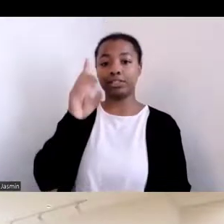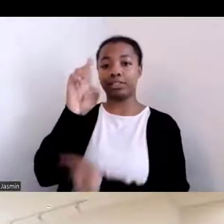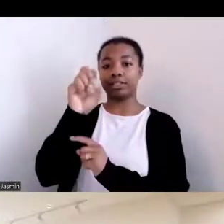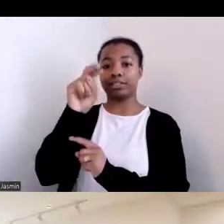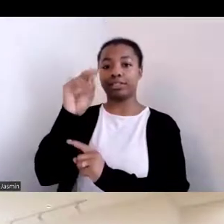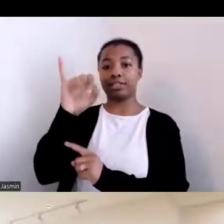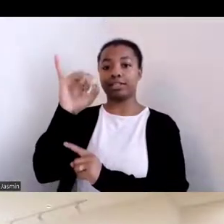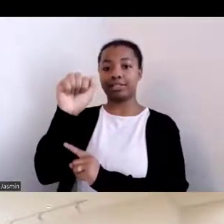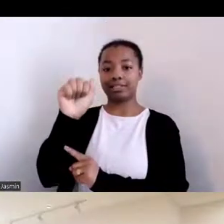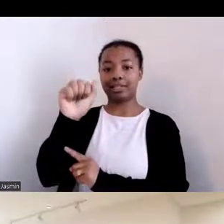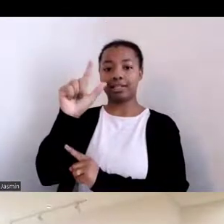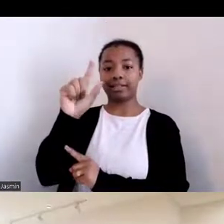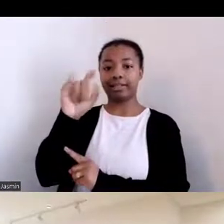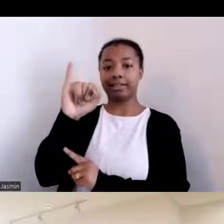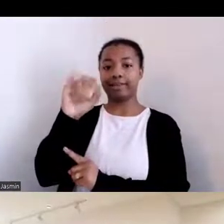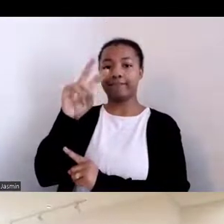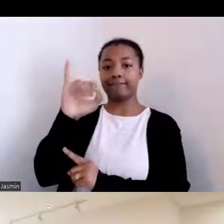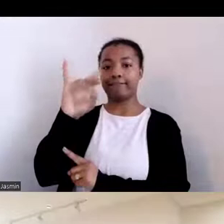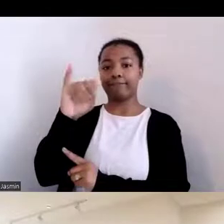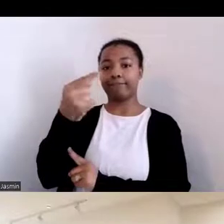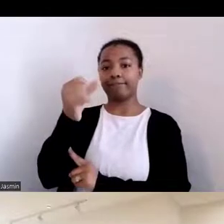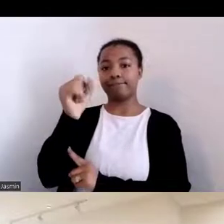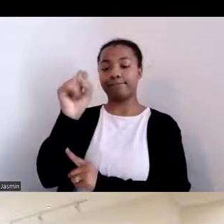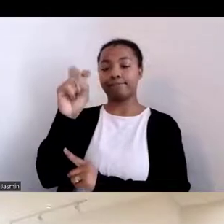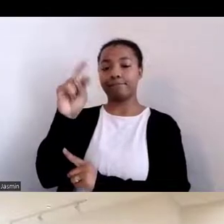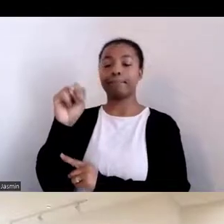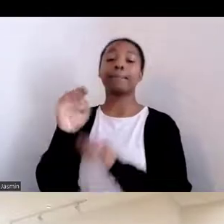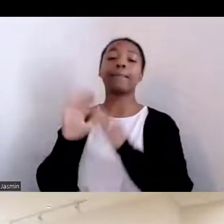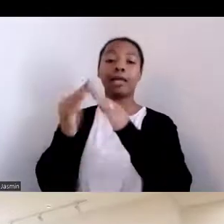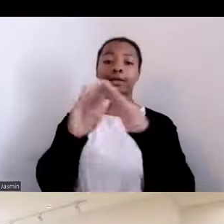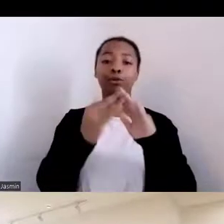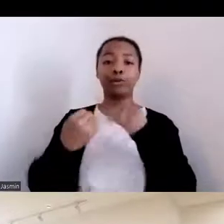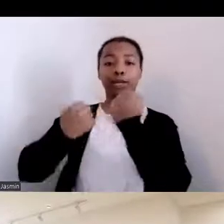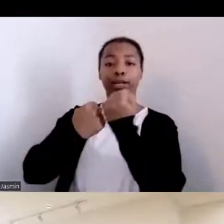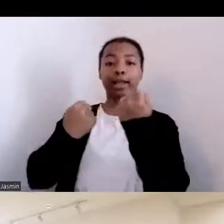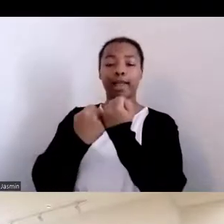health advocate at Diné Community Advocacy Alliance.